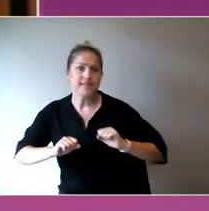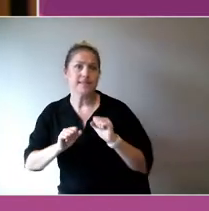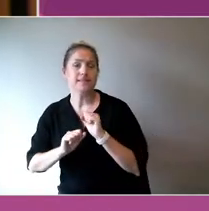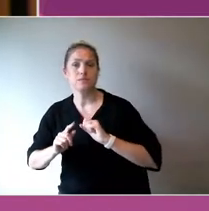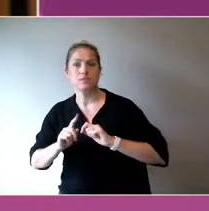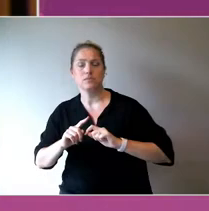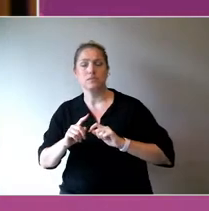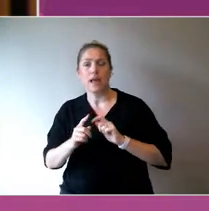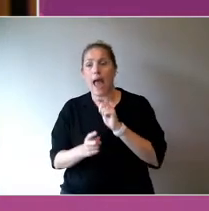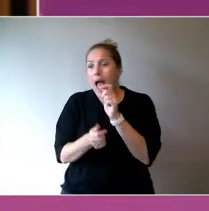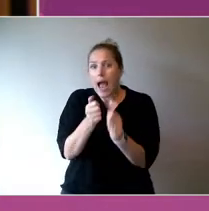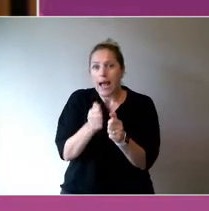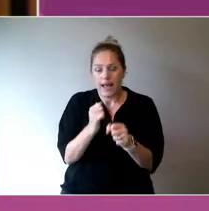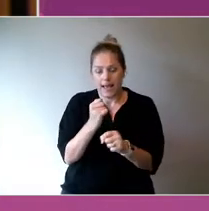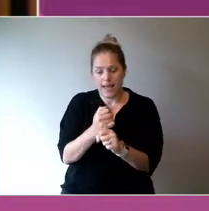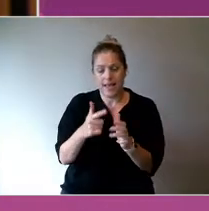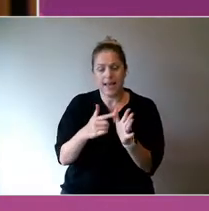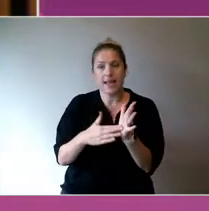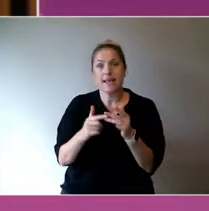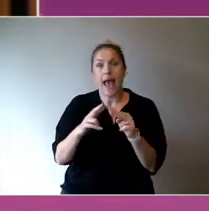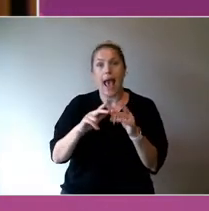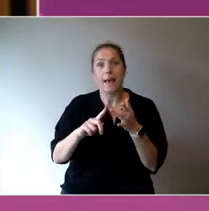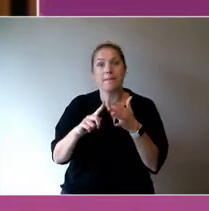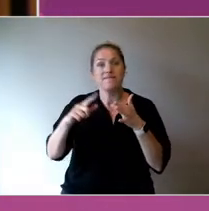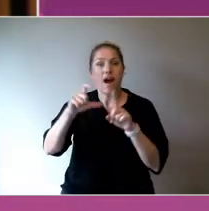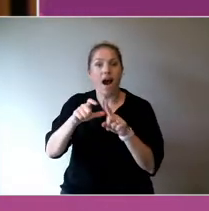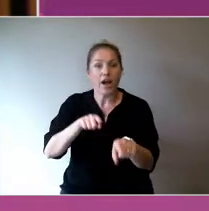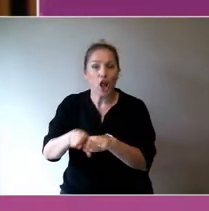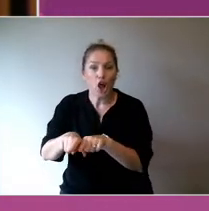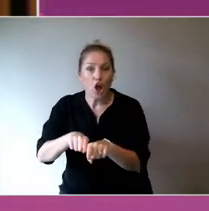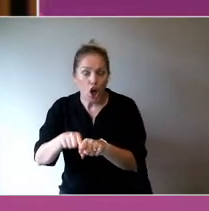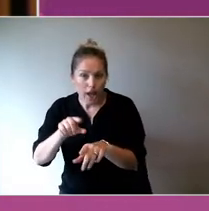therapies, there's enormous potential there, but we've got to be thinking about putting